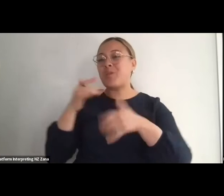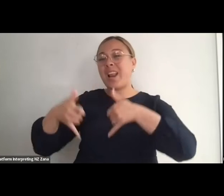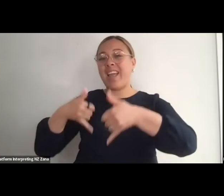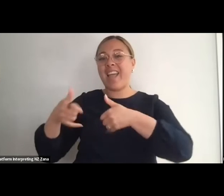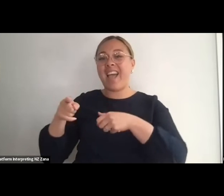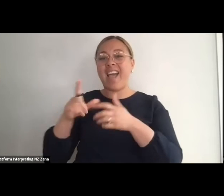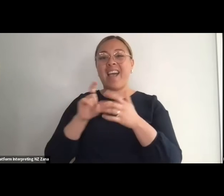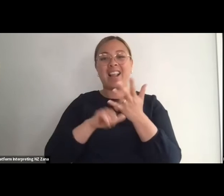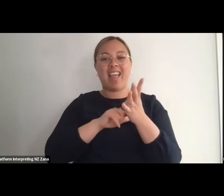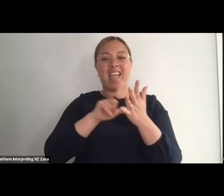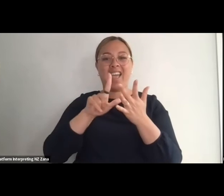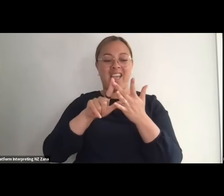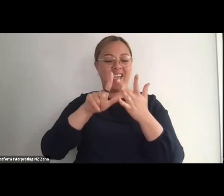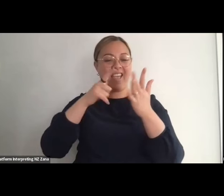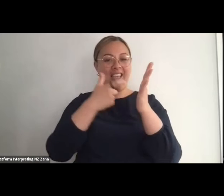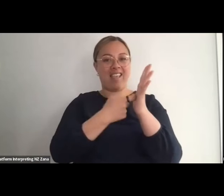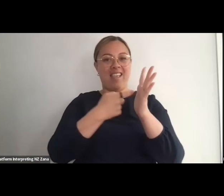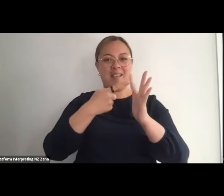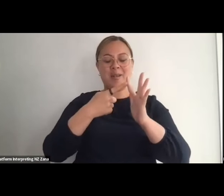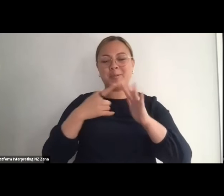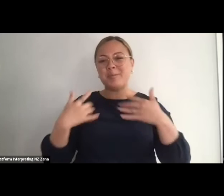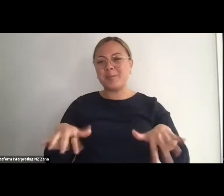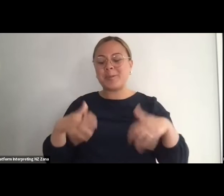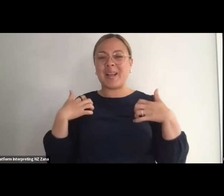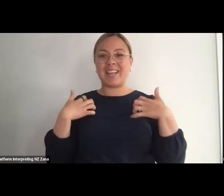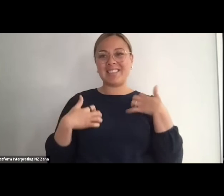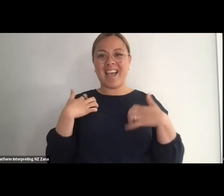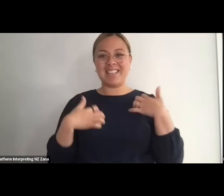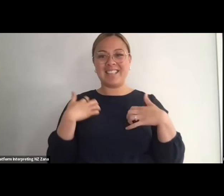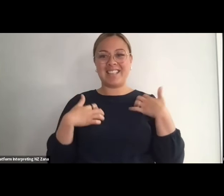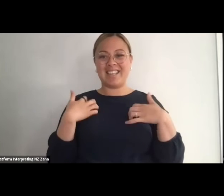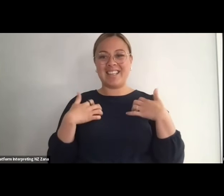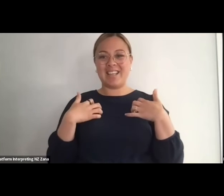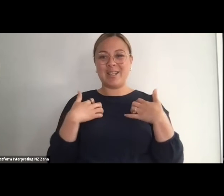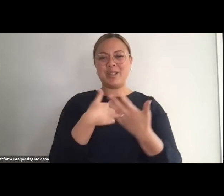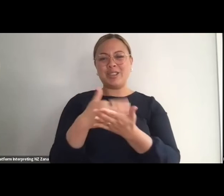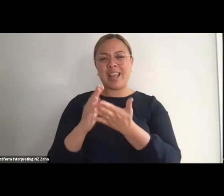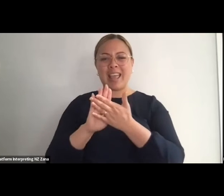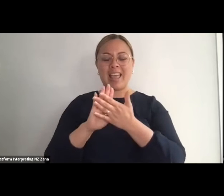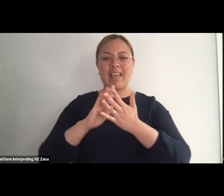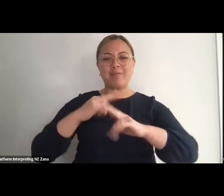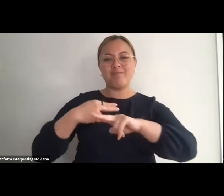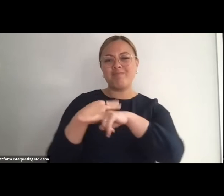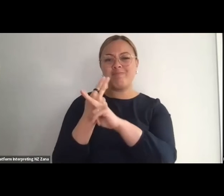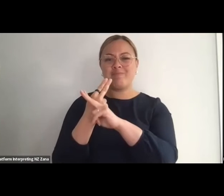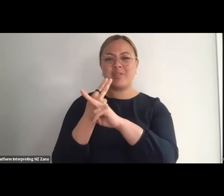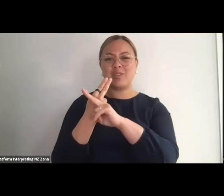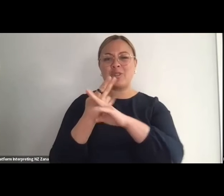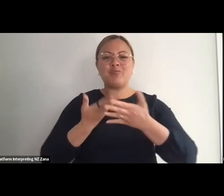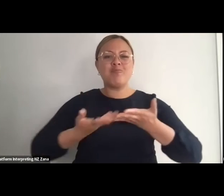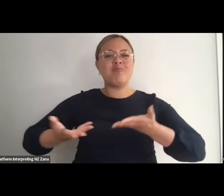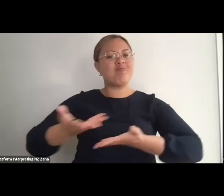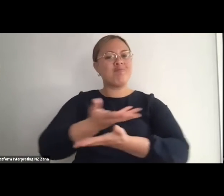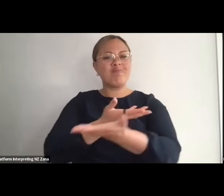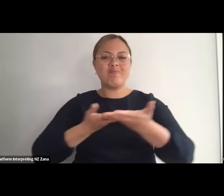to you Claire. And very excited to share this virtual breath with you and also hear about